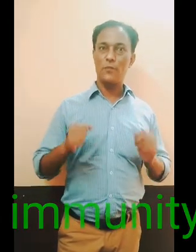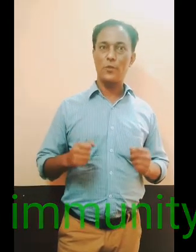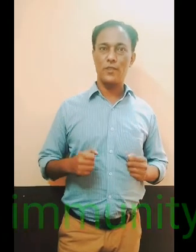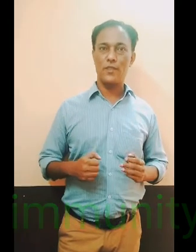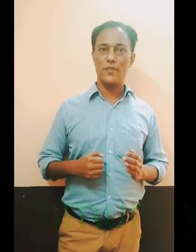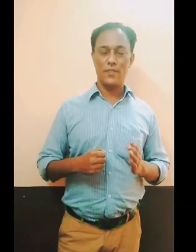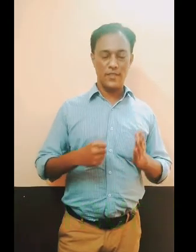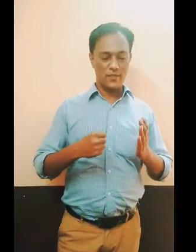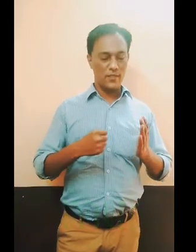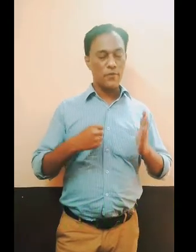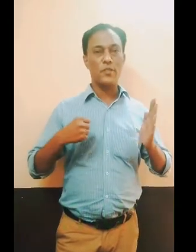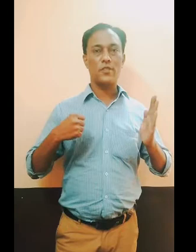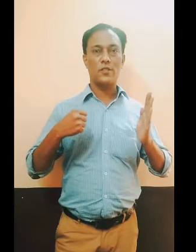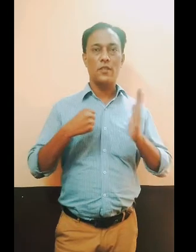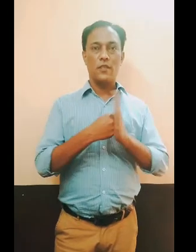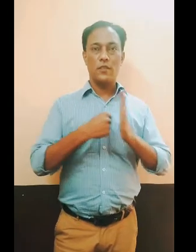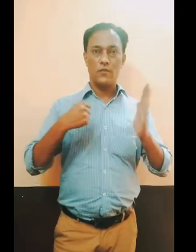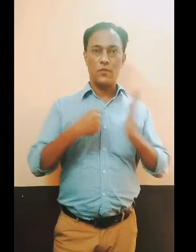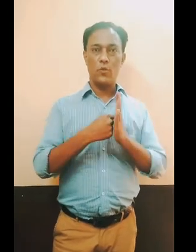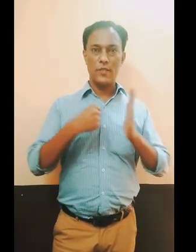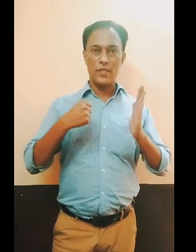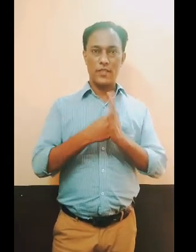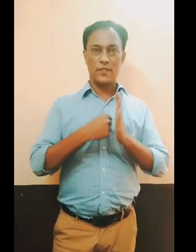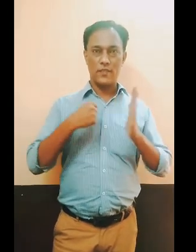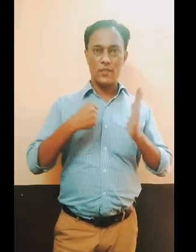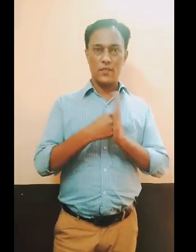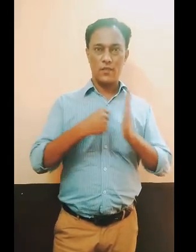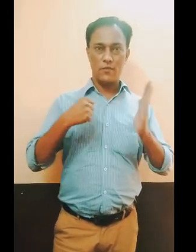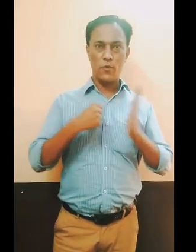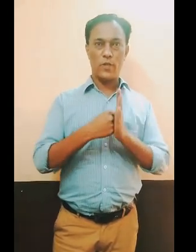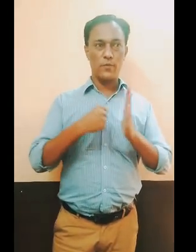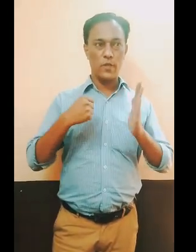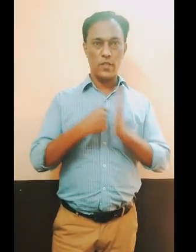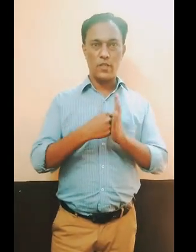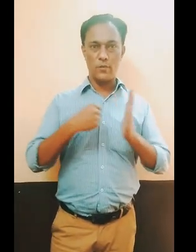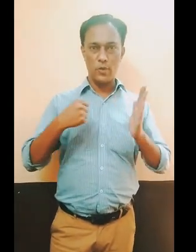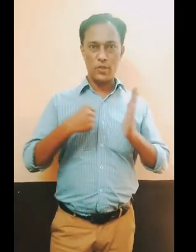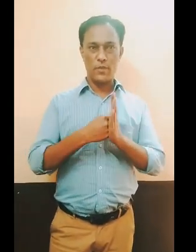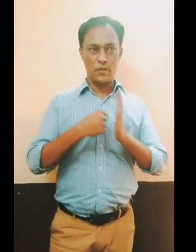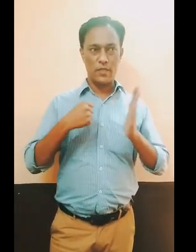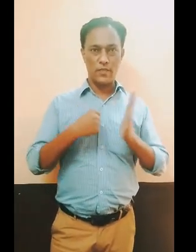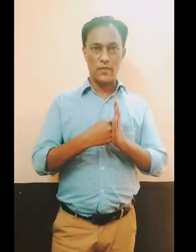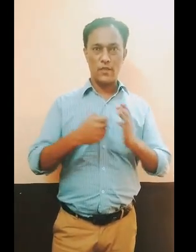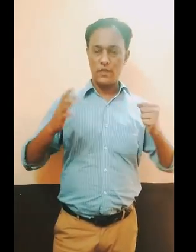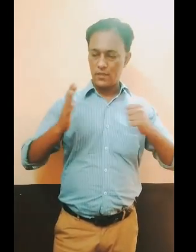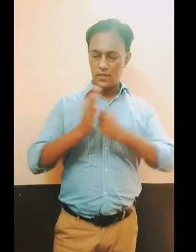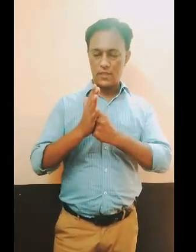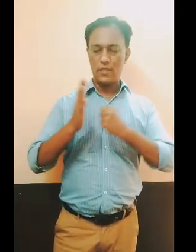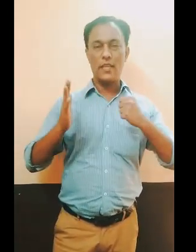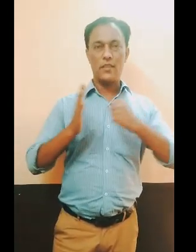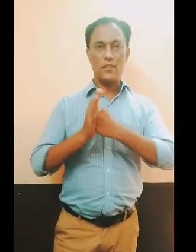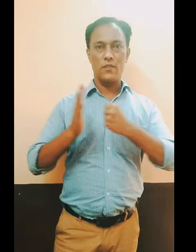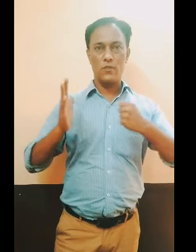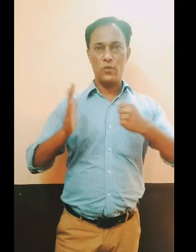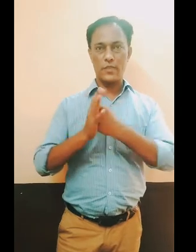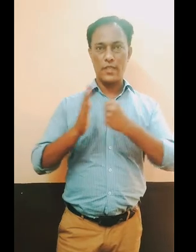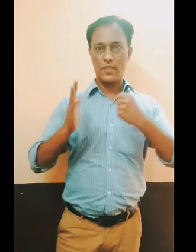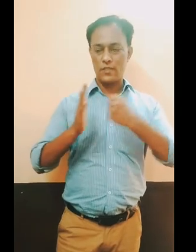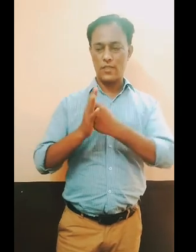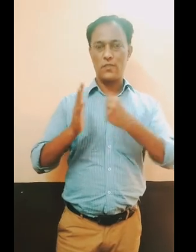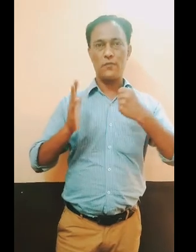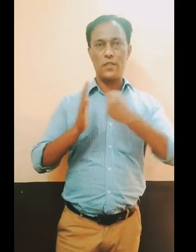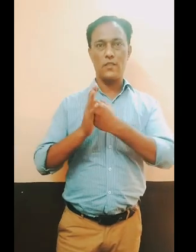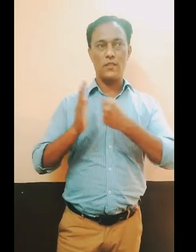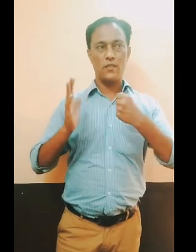is very important to exercise first you will take foreign and then you will take this part